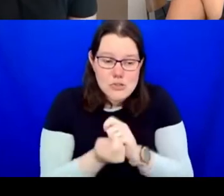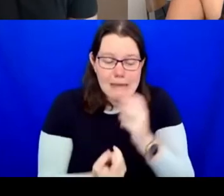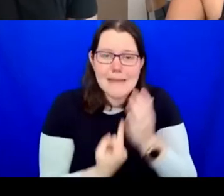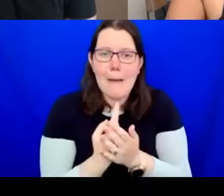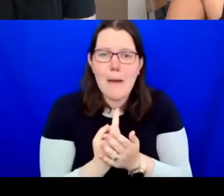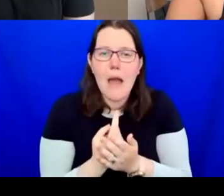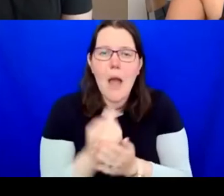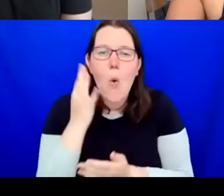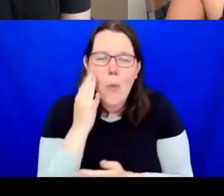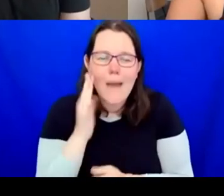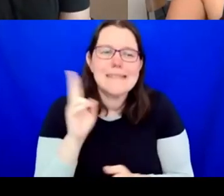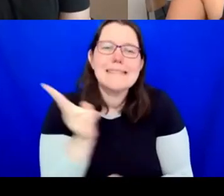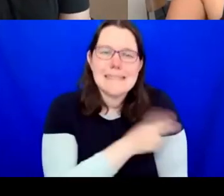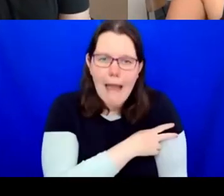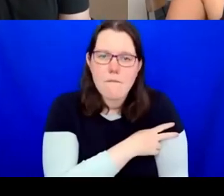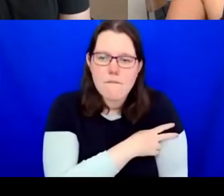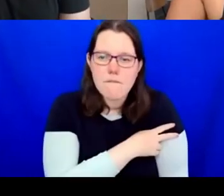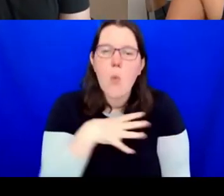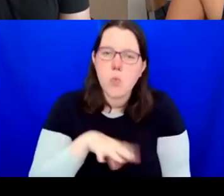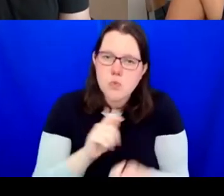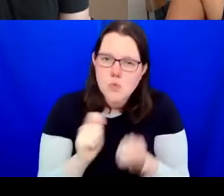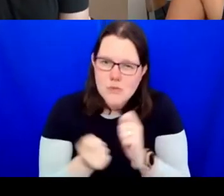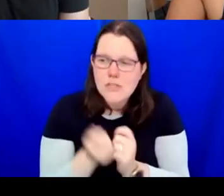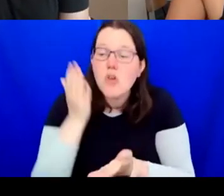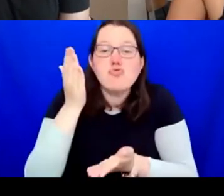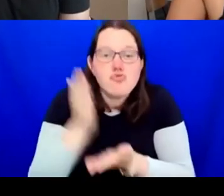trust the leadership or trust those the institution has entrusted to create that change.